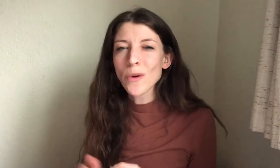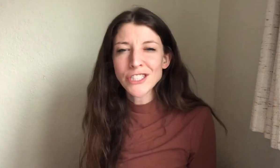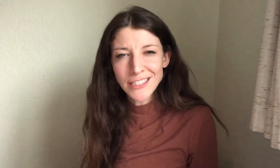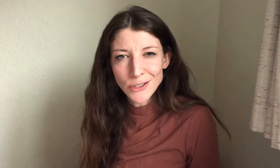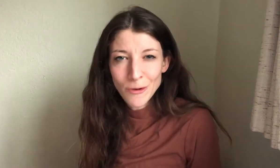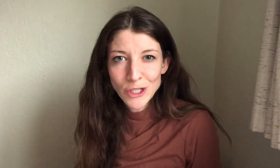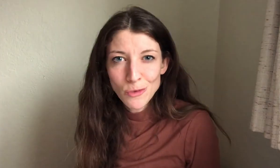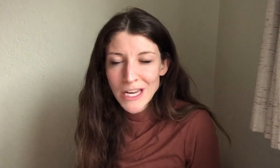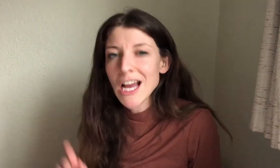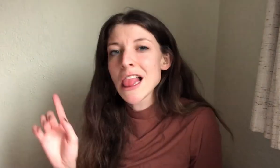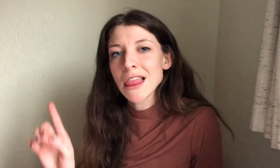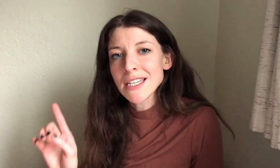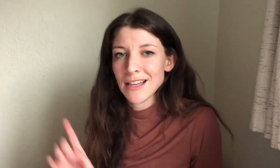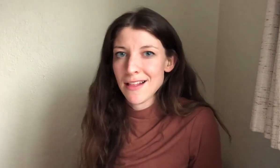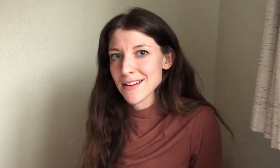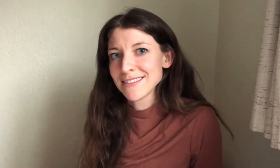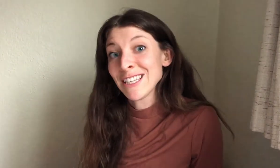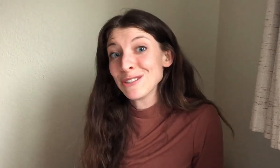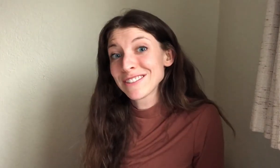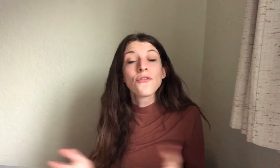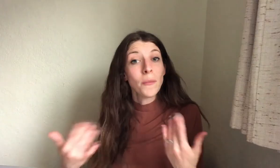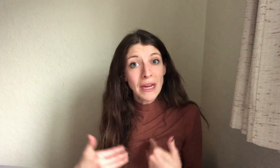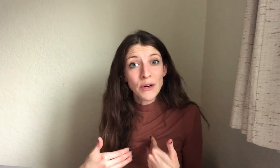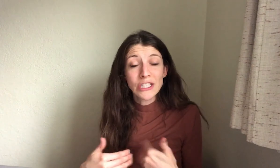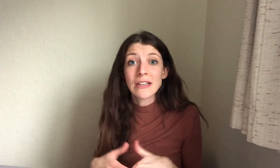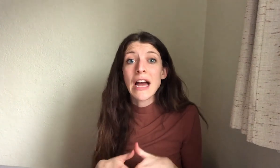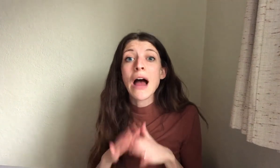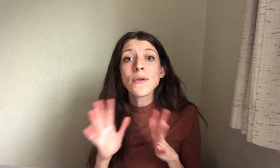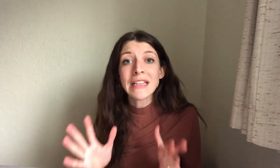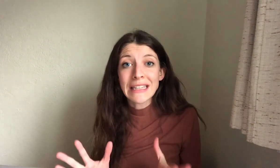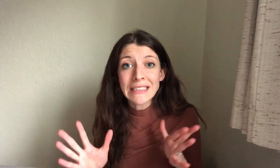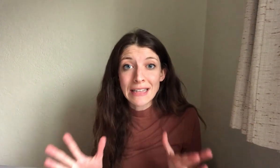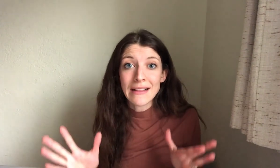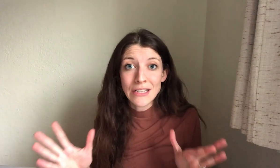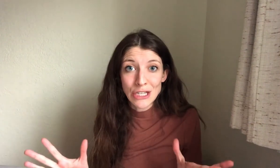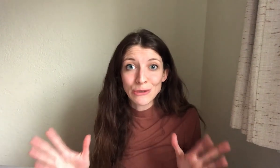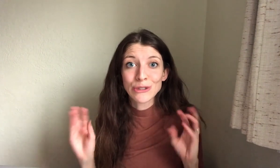Which accessory would you be, least likely to use? For me personally, I would be least likely to use